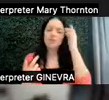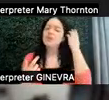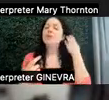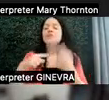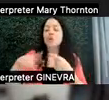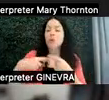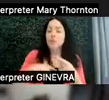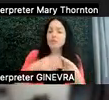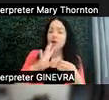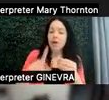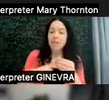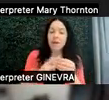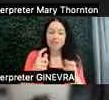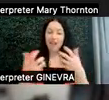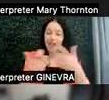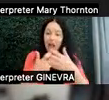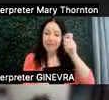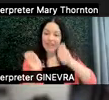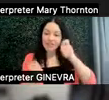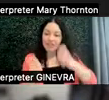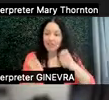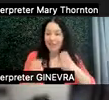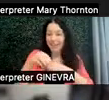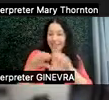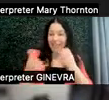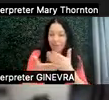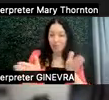and modifications in the classroom, one of the things we want to work towards